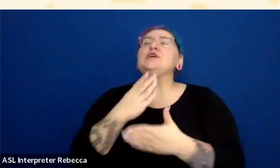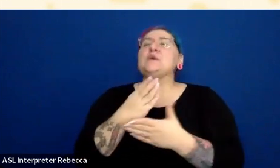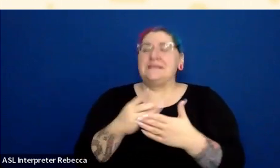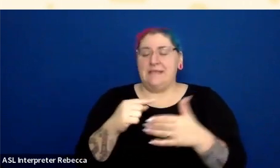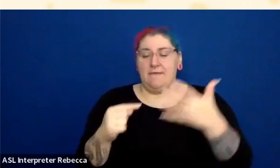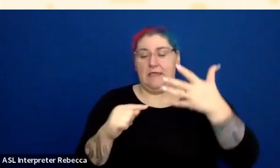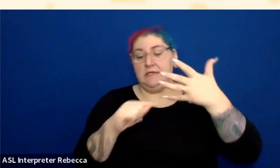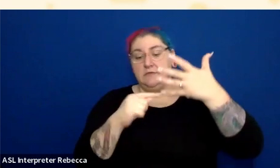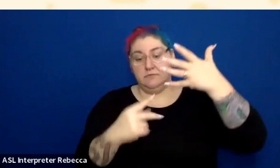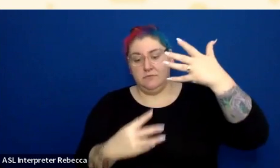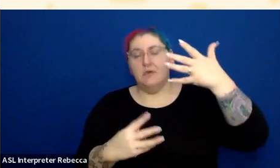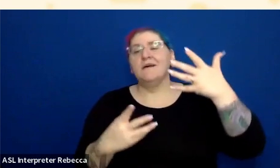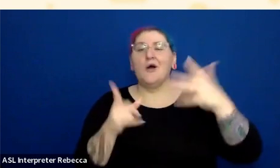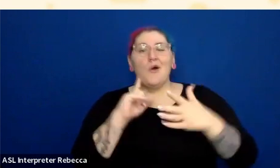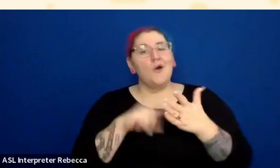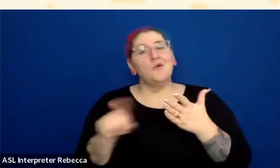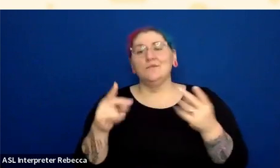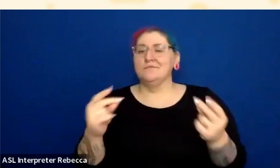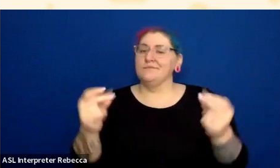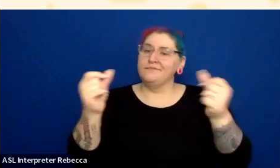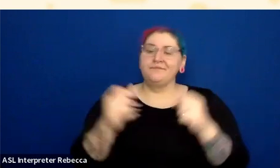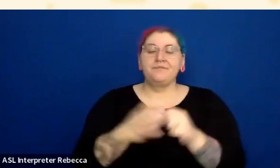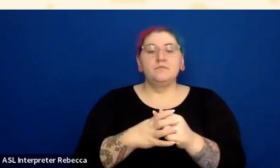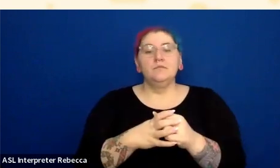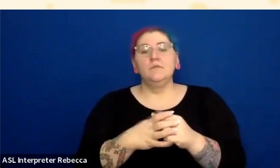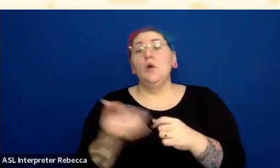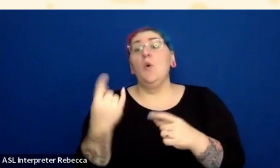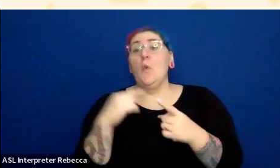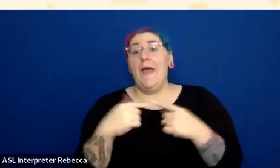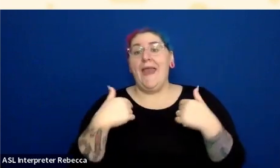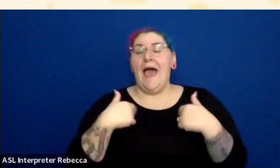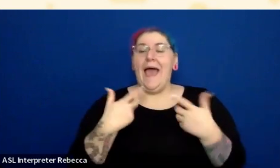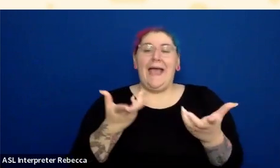When I interact with this thing, when I check it, when I follow a link,